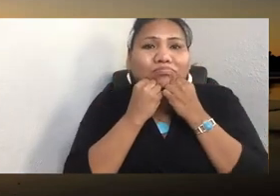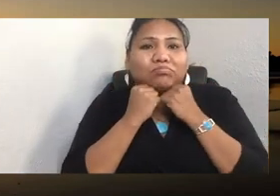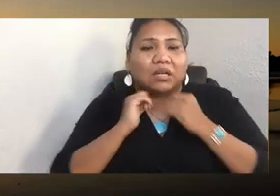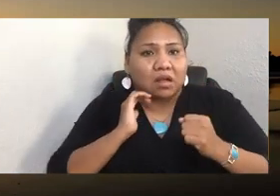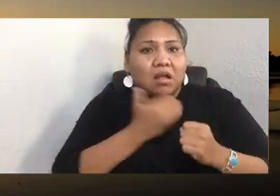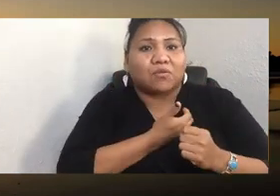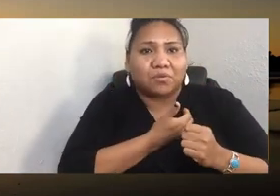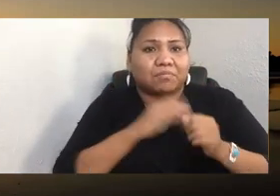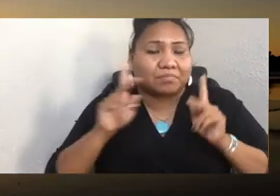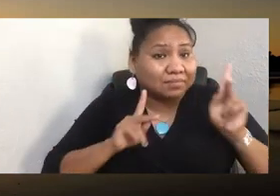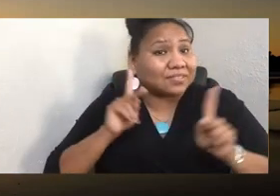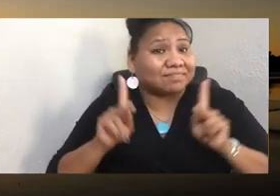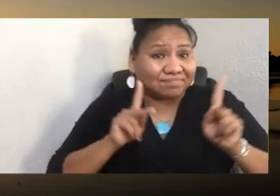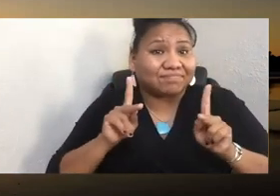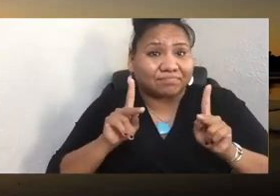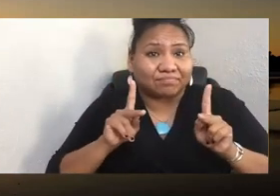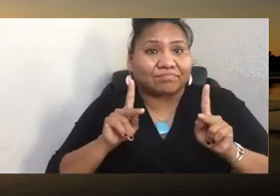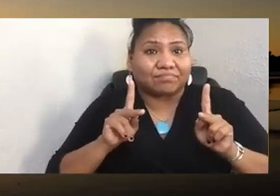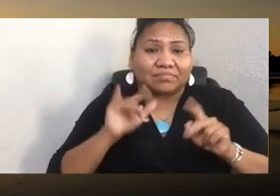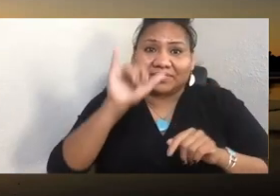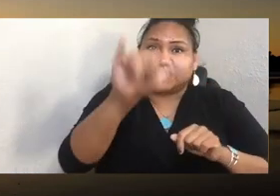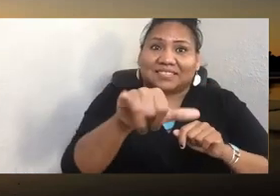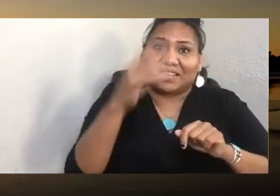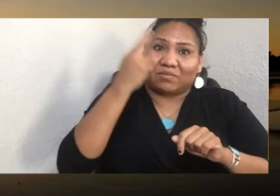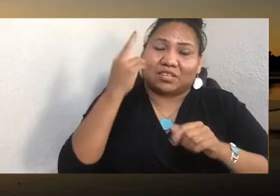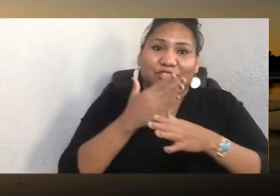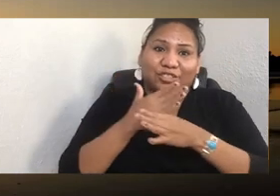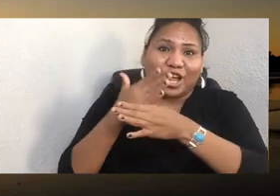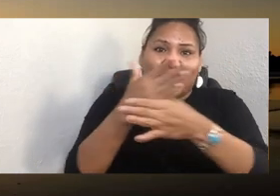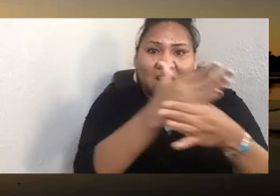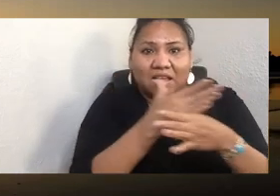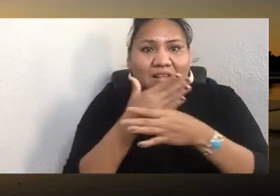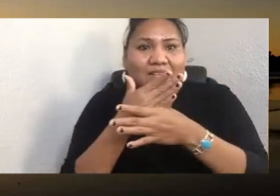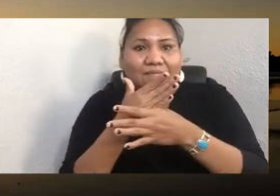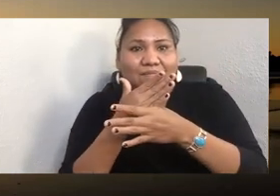I'm sharing with you today, this little humble offering of spirit I have to share.